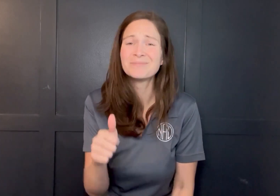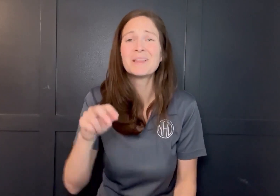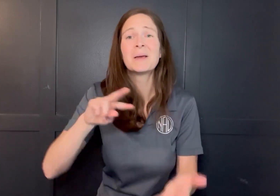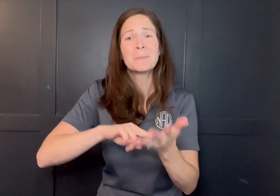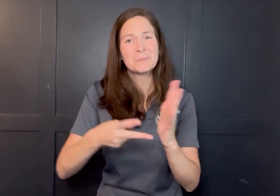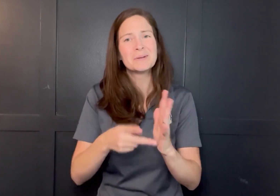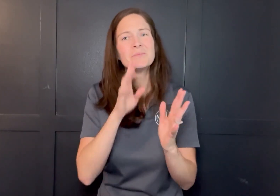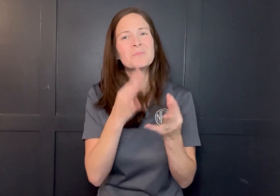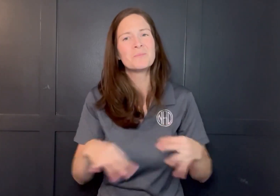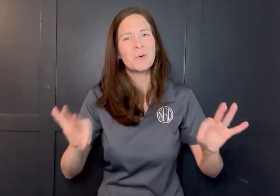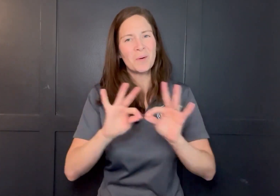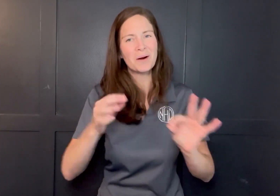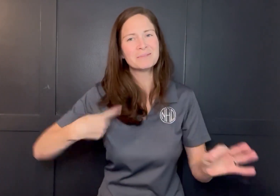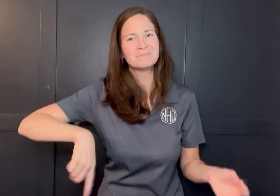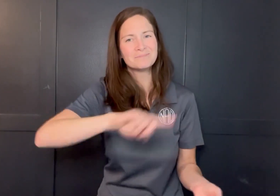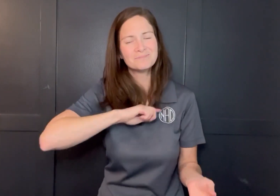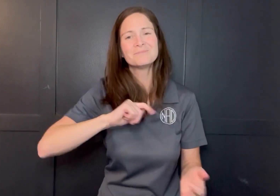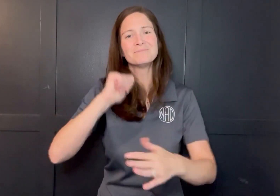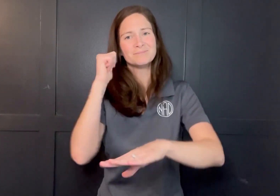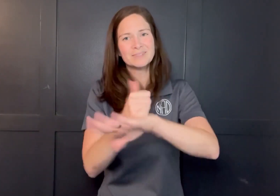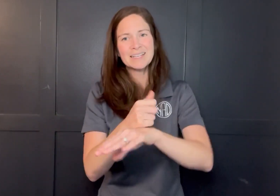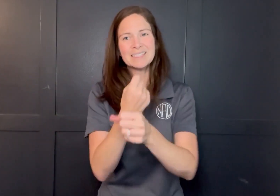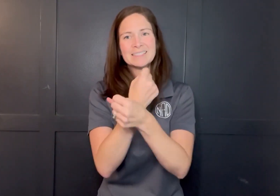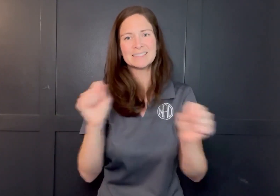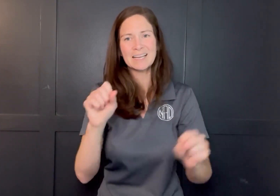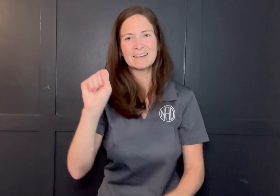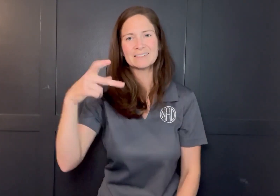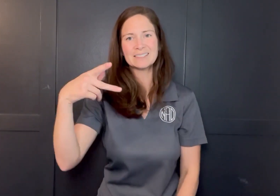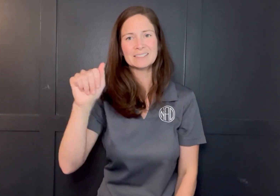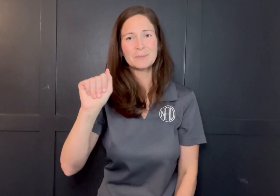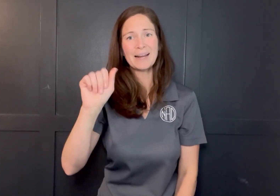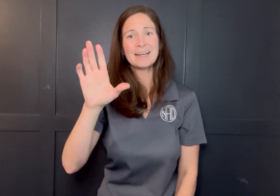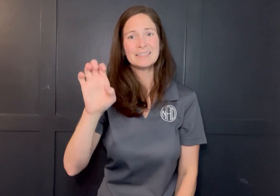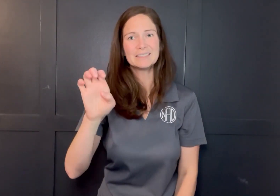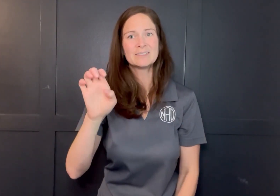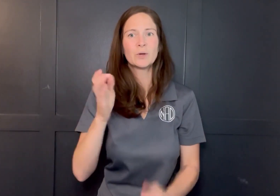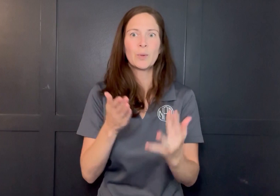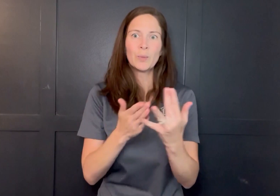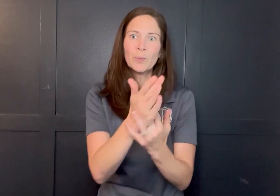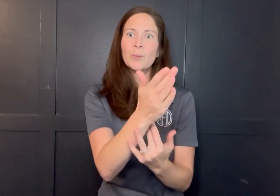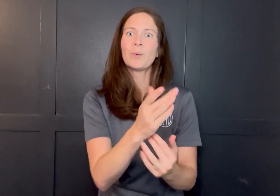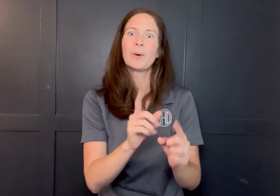This means needing to create a safe space throughout